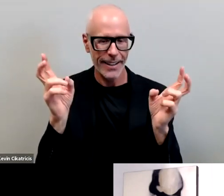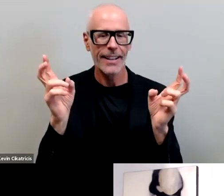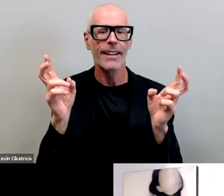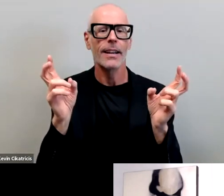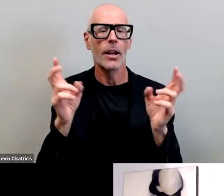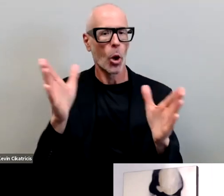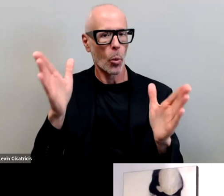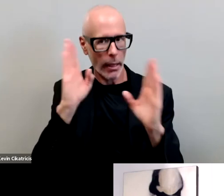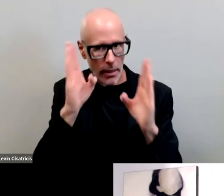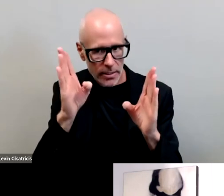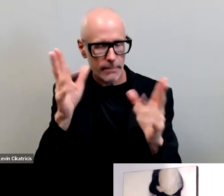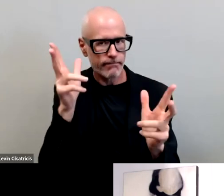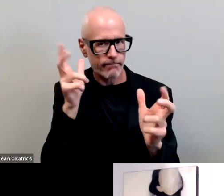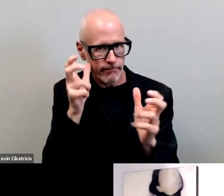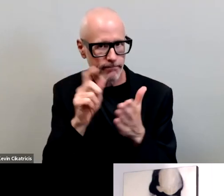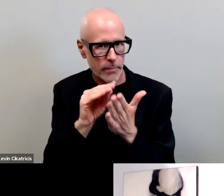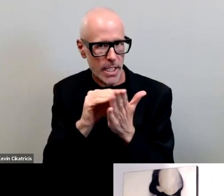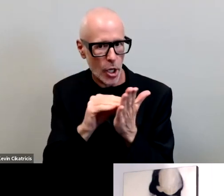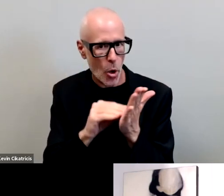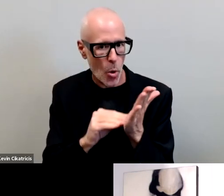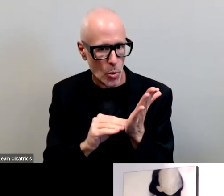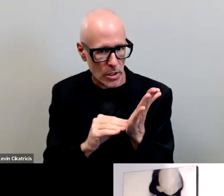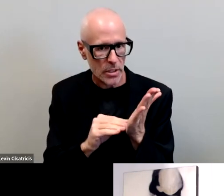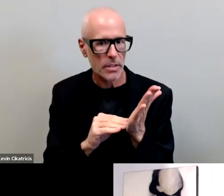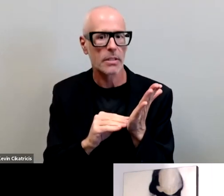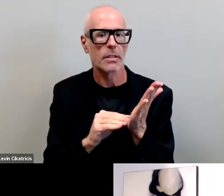and take notes and do nothing more we're engaged in another form of just the same